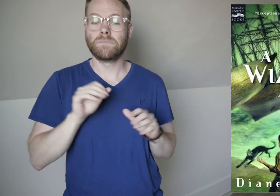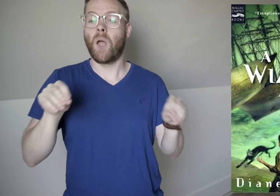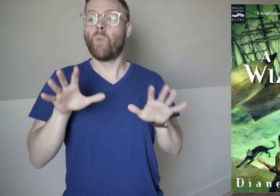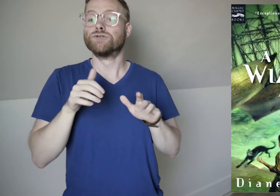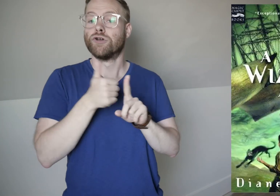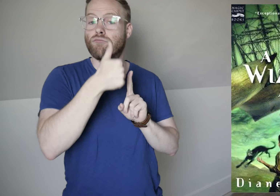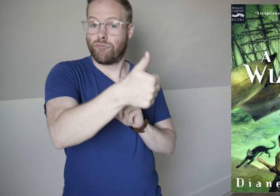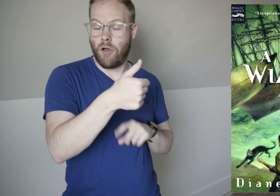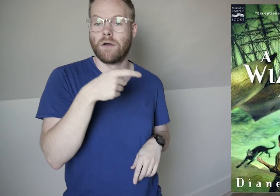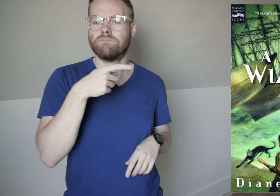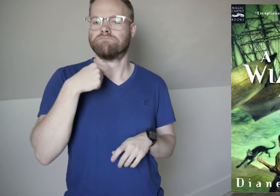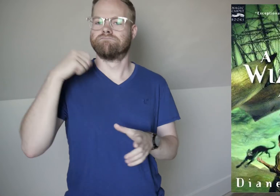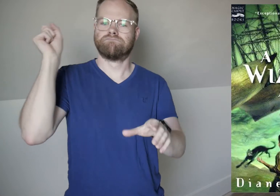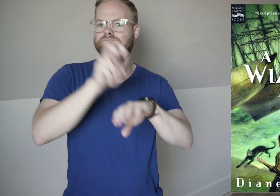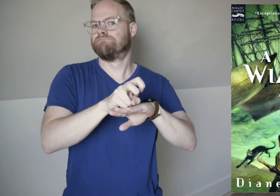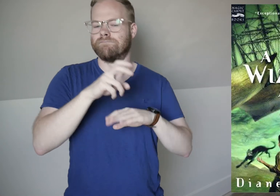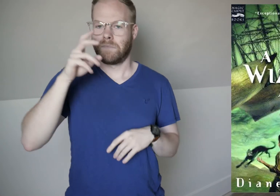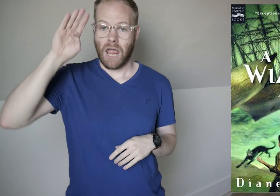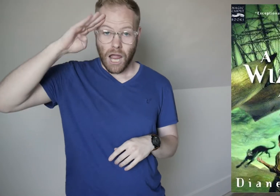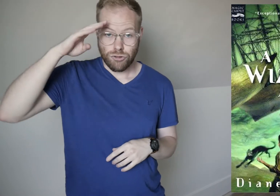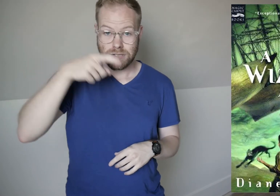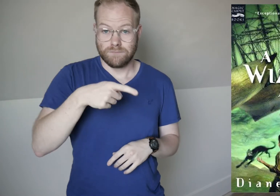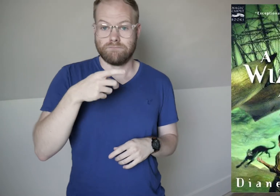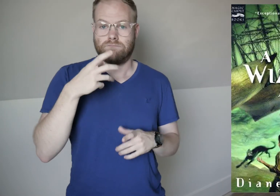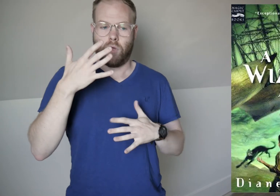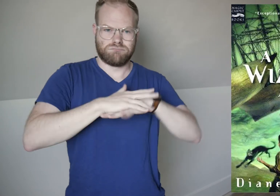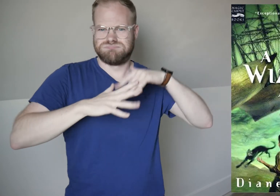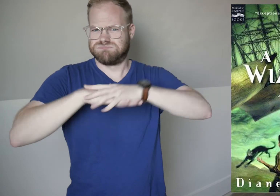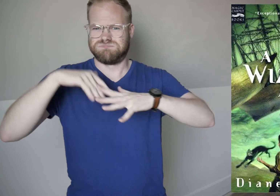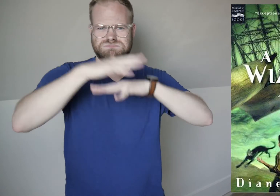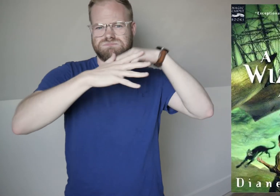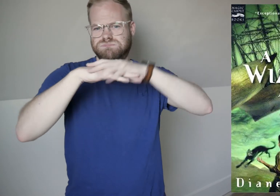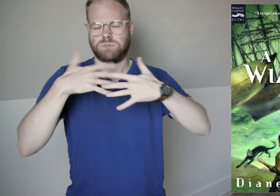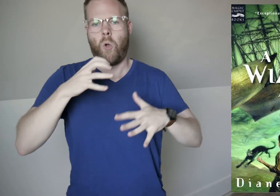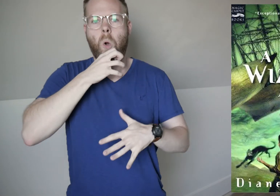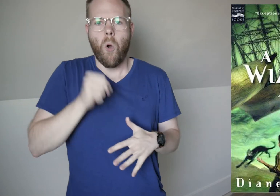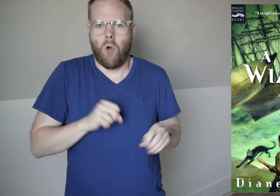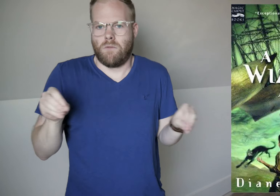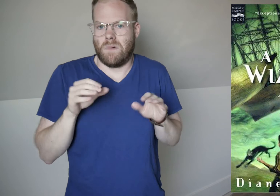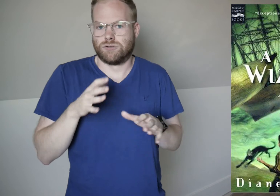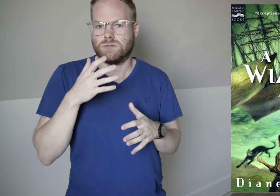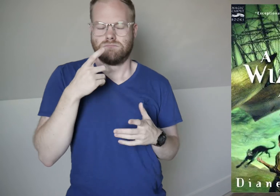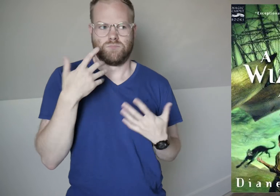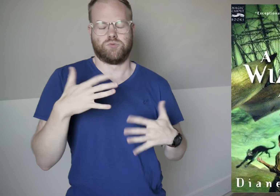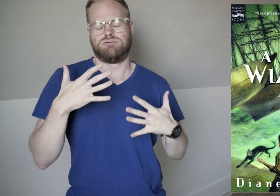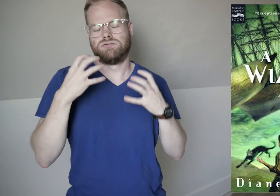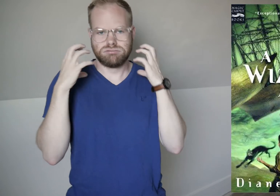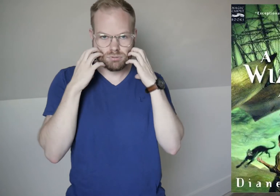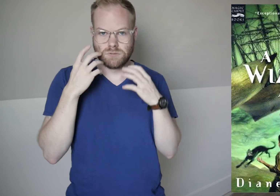A Wizard Abroad drops us into Ireland, where layers of old wizardries are so dense,